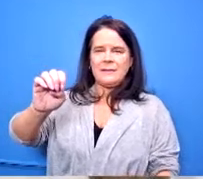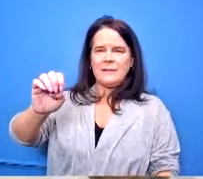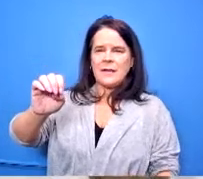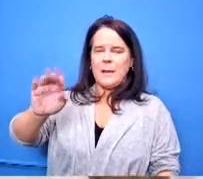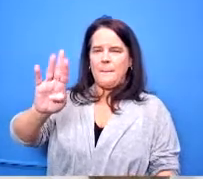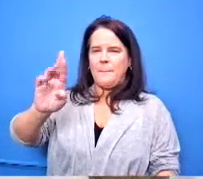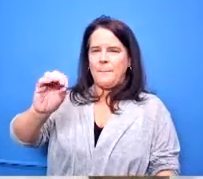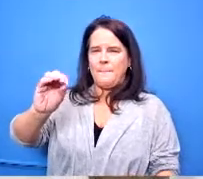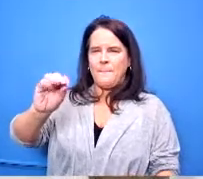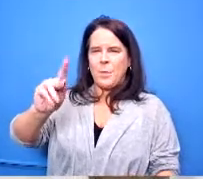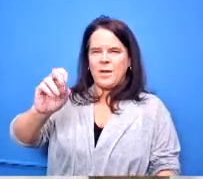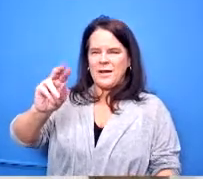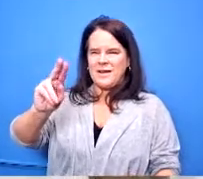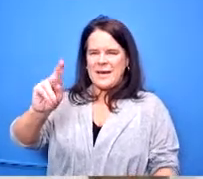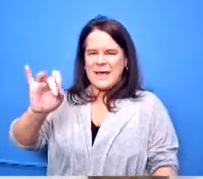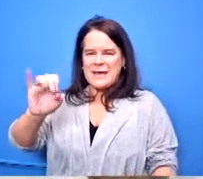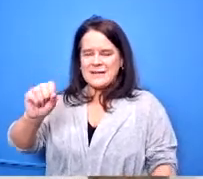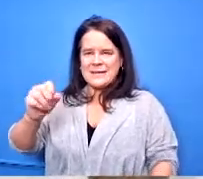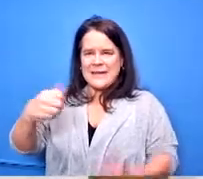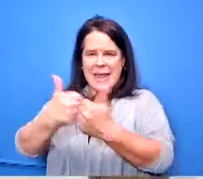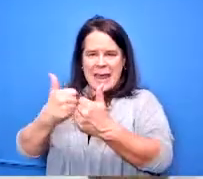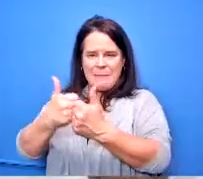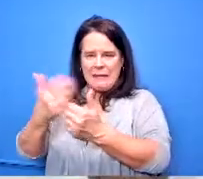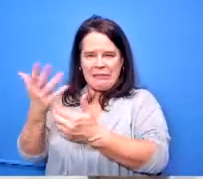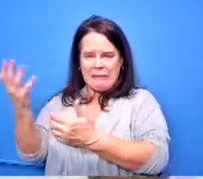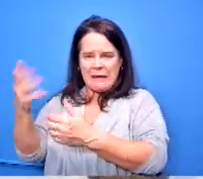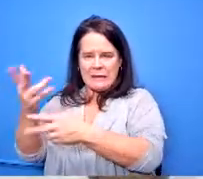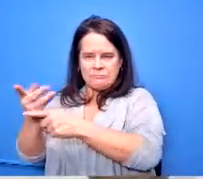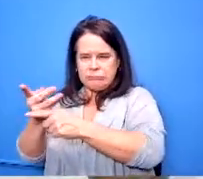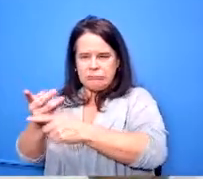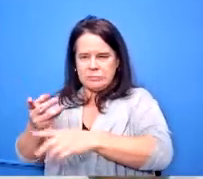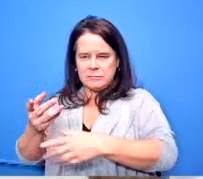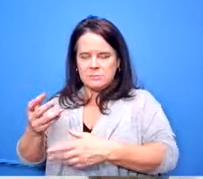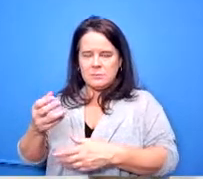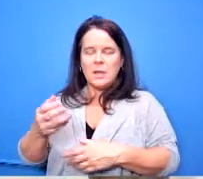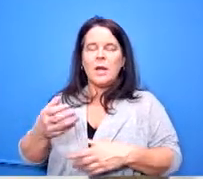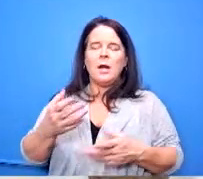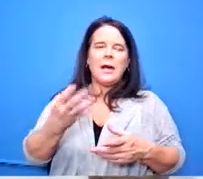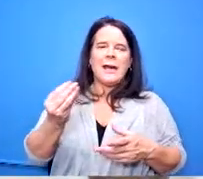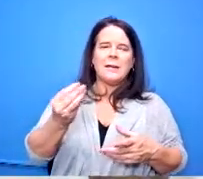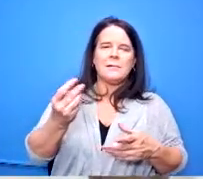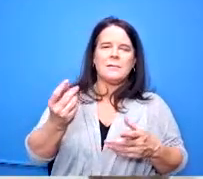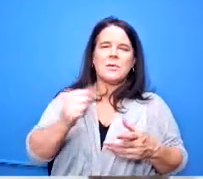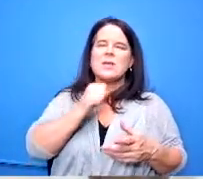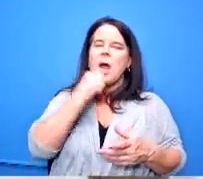then my second part to that is if we're not able to always offer it in school is there a way that